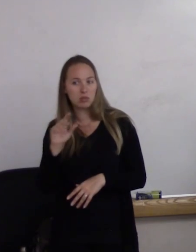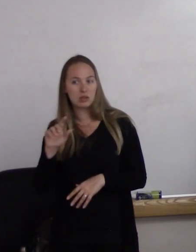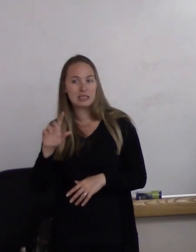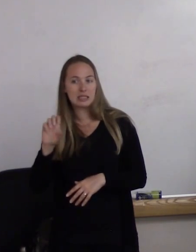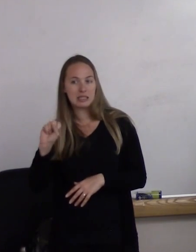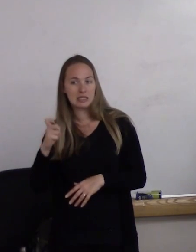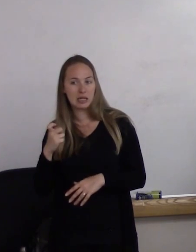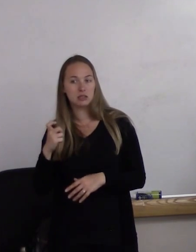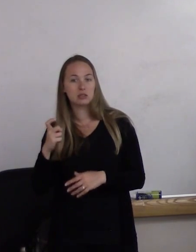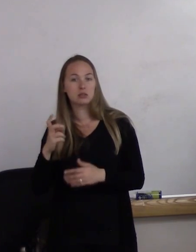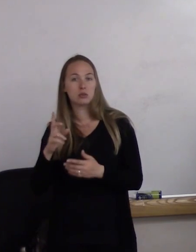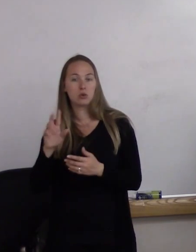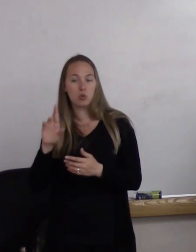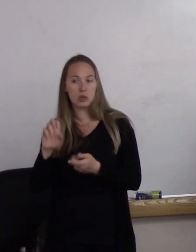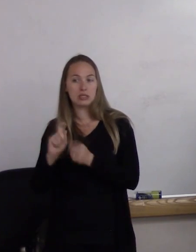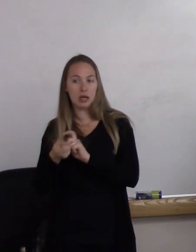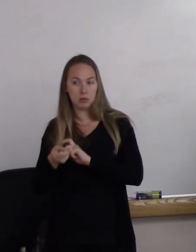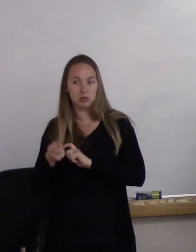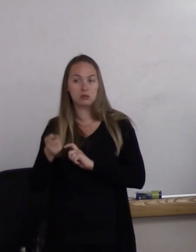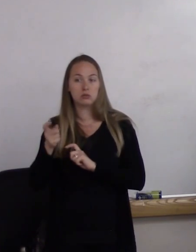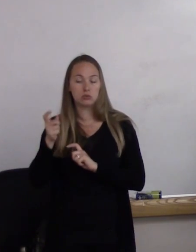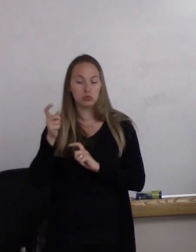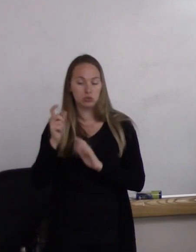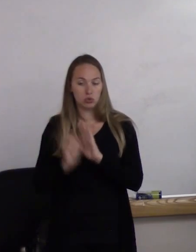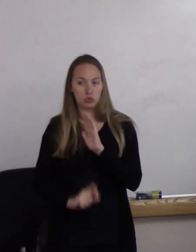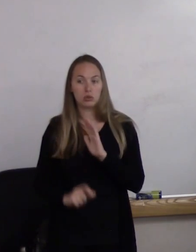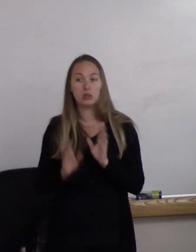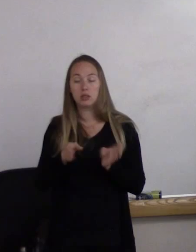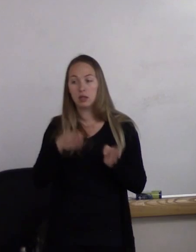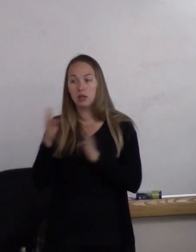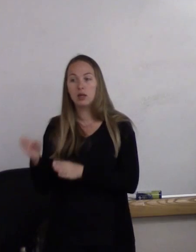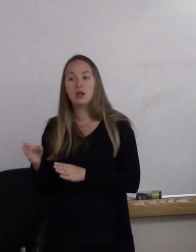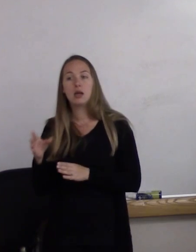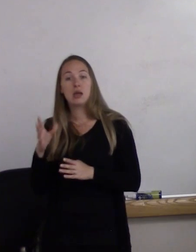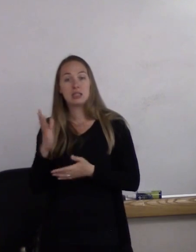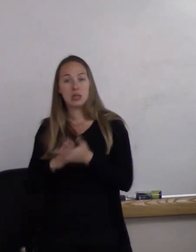You may have people under transgender that identify as being a trans woman or a trans man